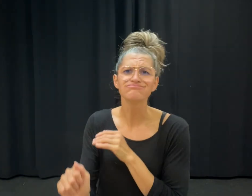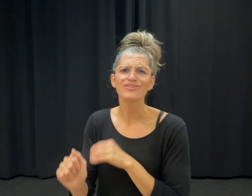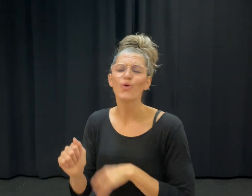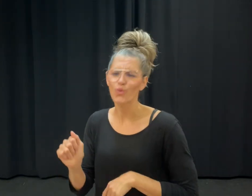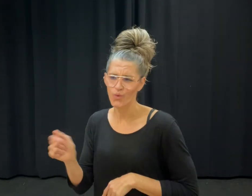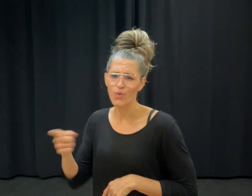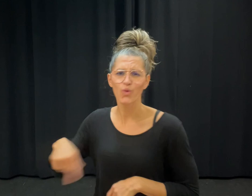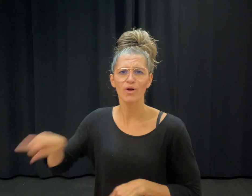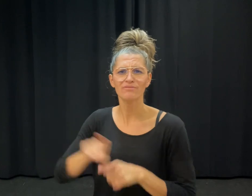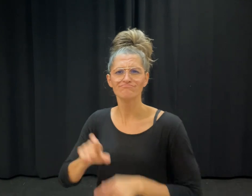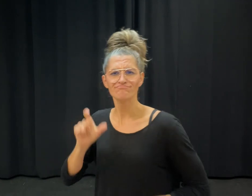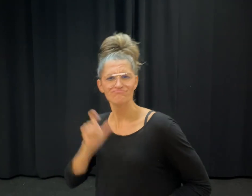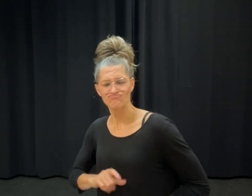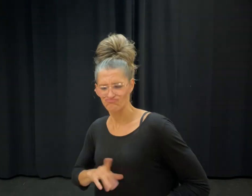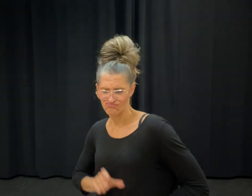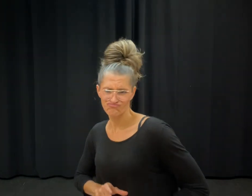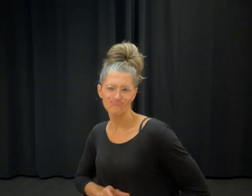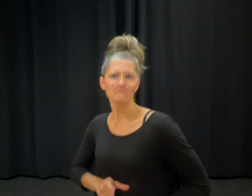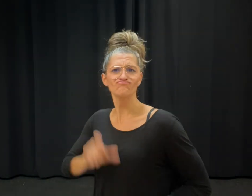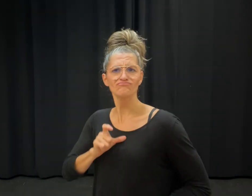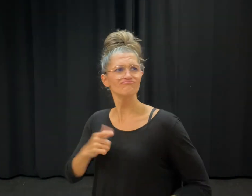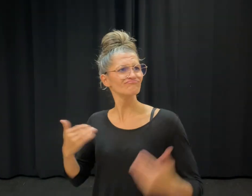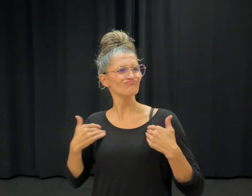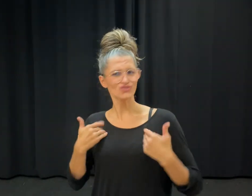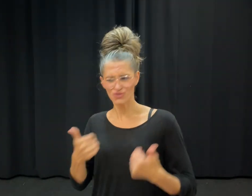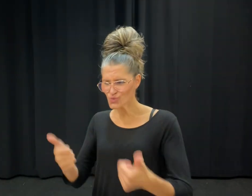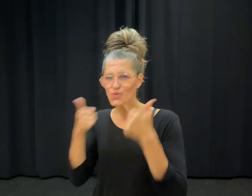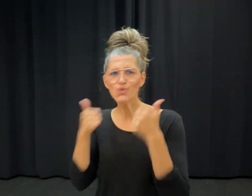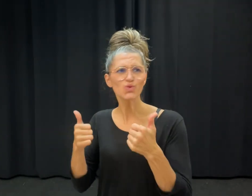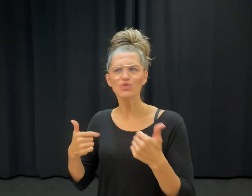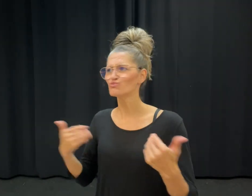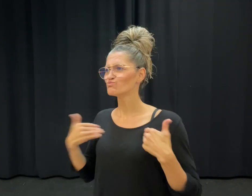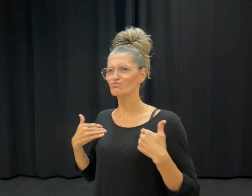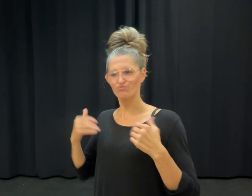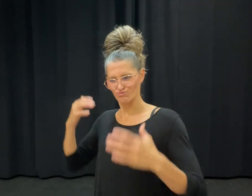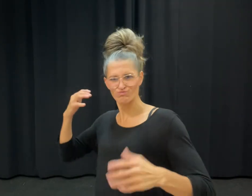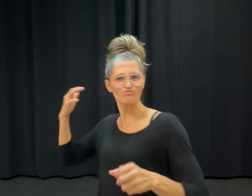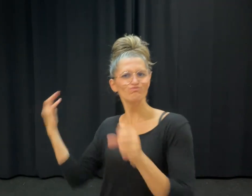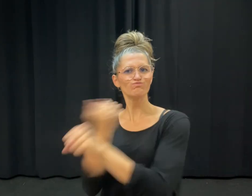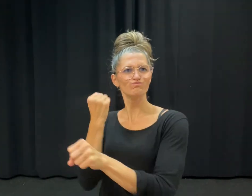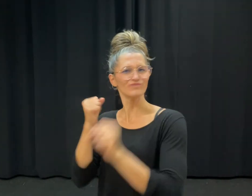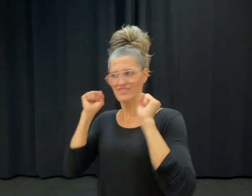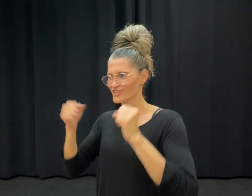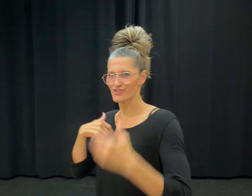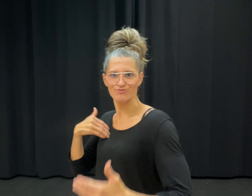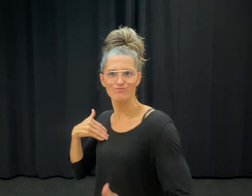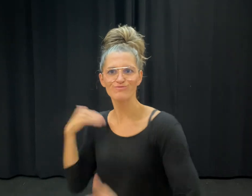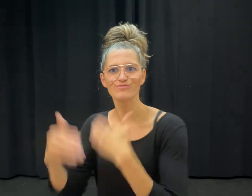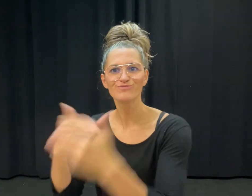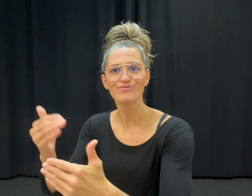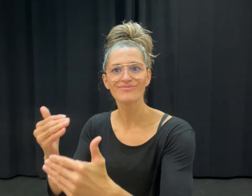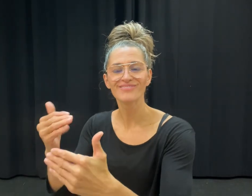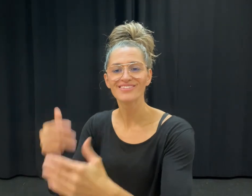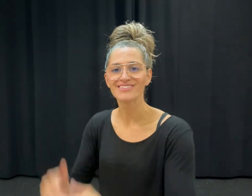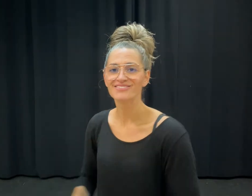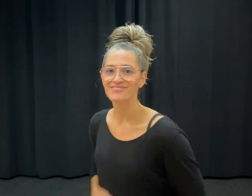they will come back as winners.